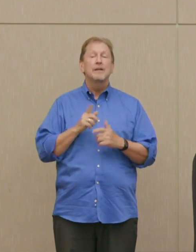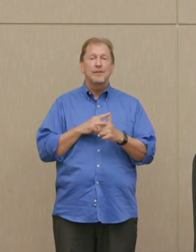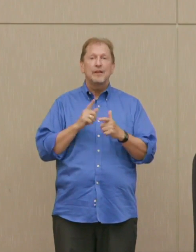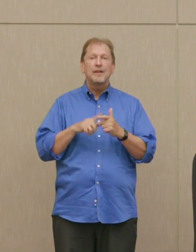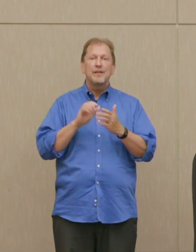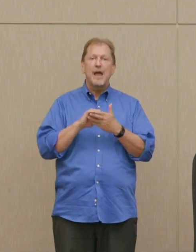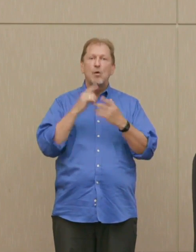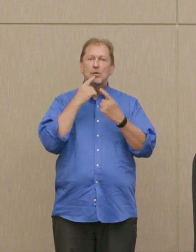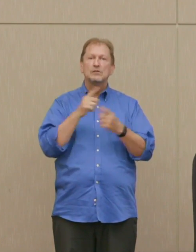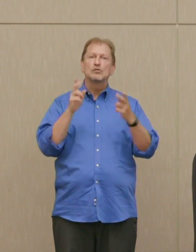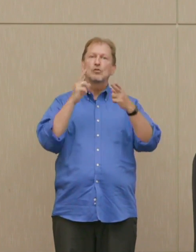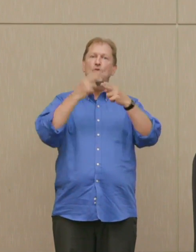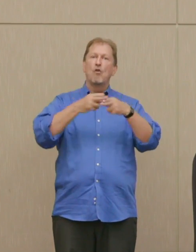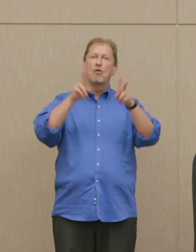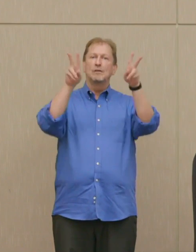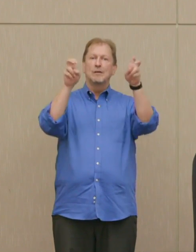as the Pentagon Papers.